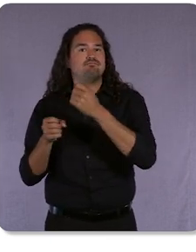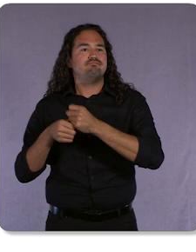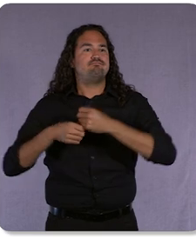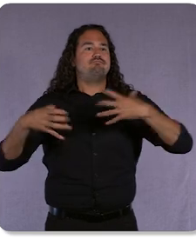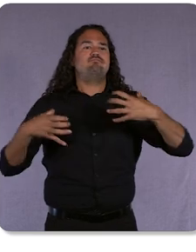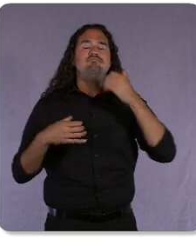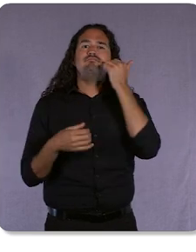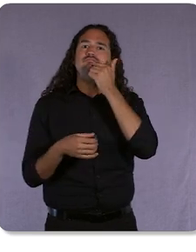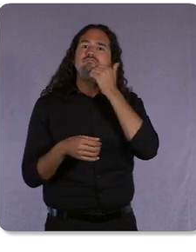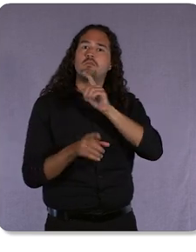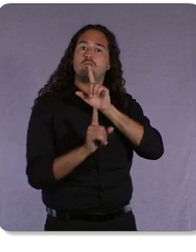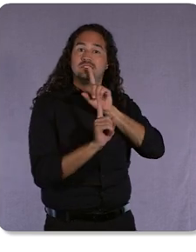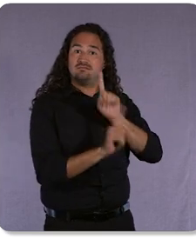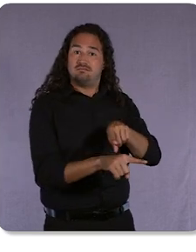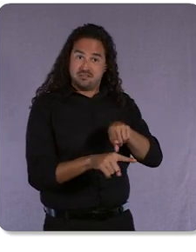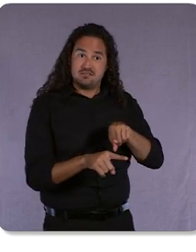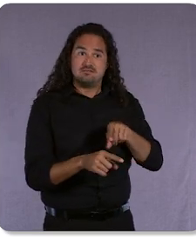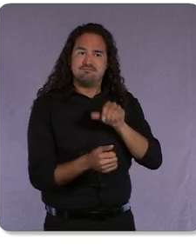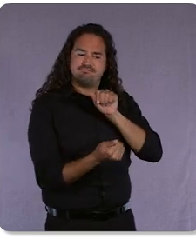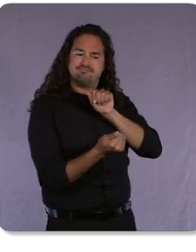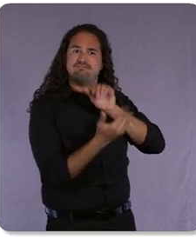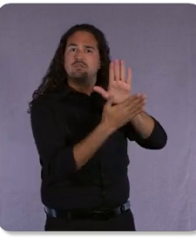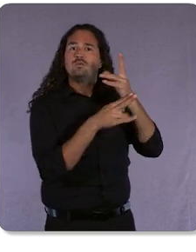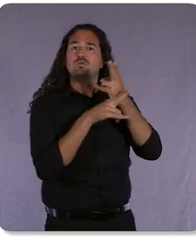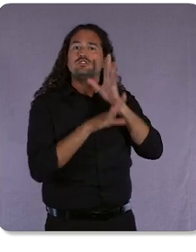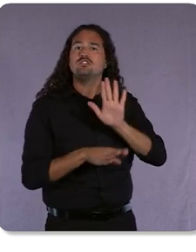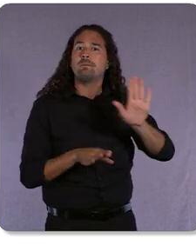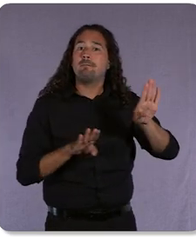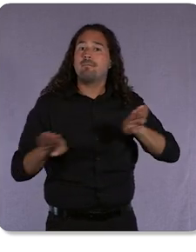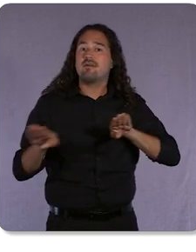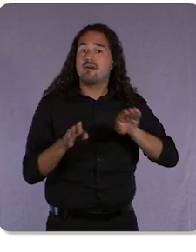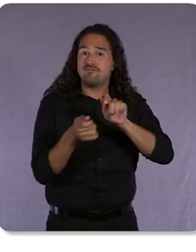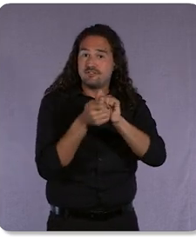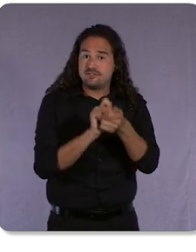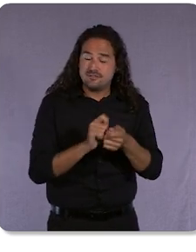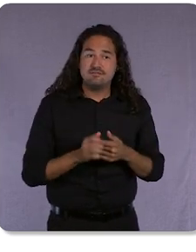And with the pace of behavior change today, it doesn’t take long for that kind of innovation